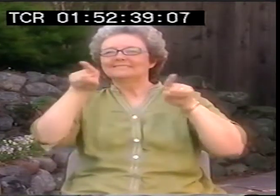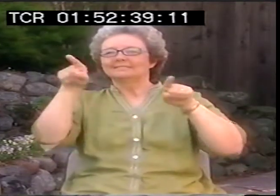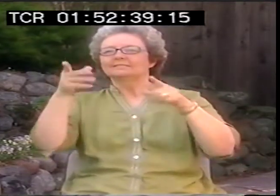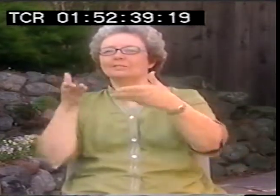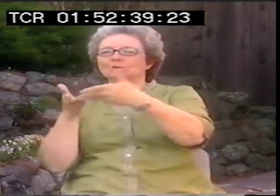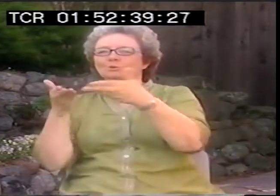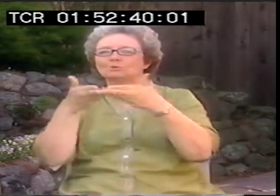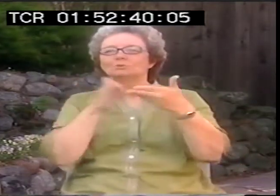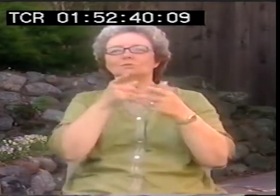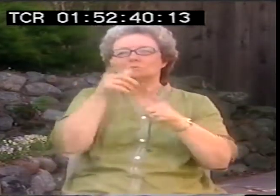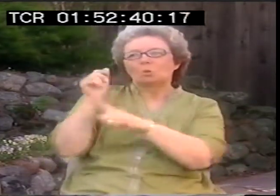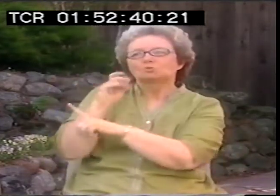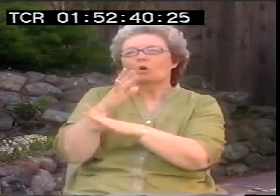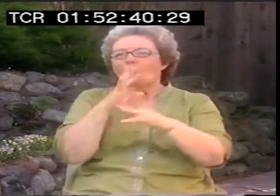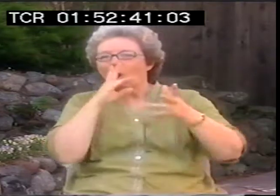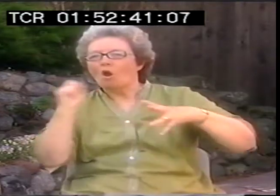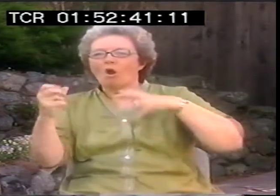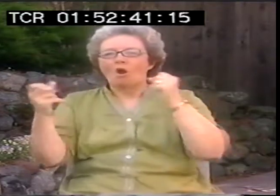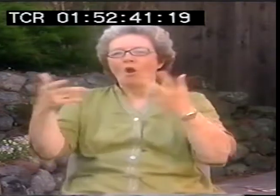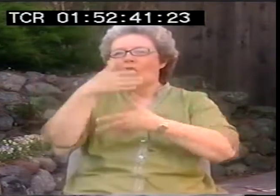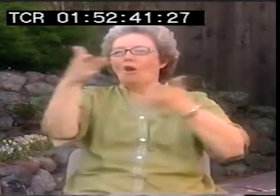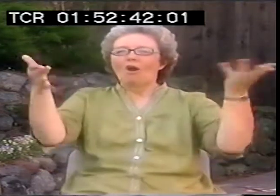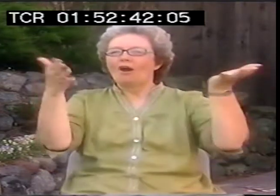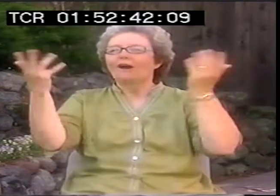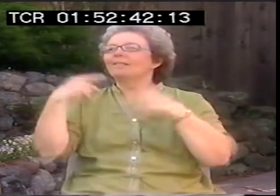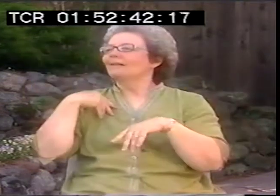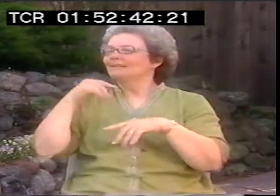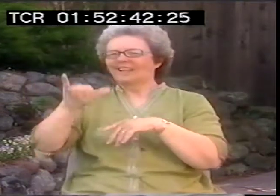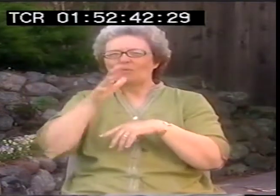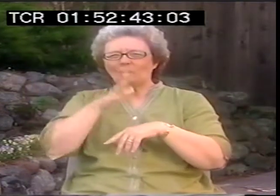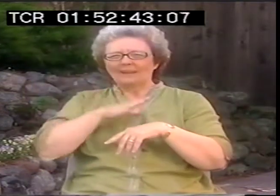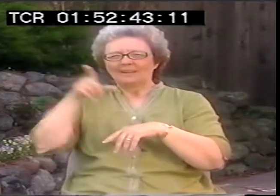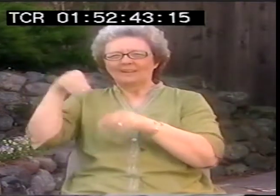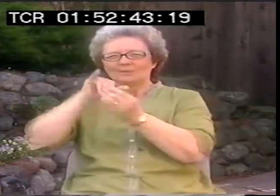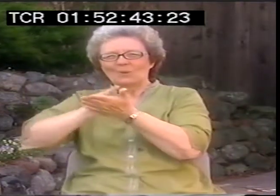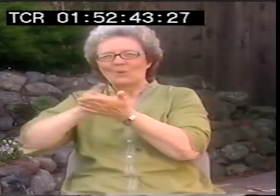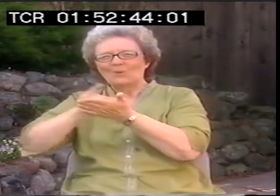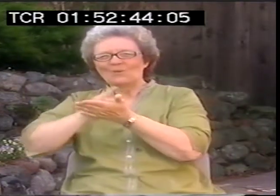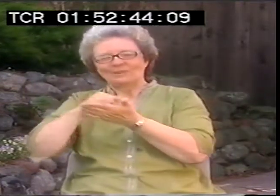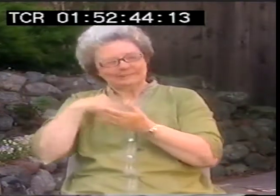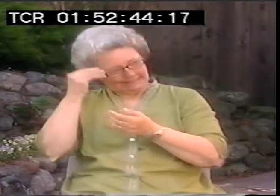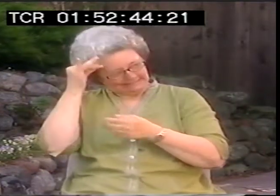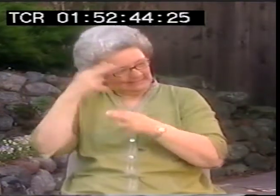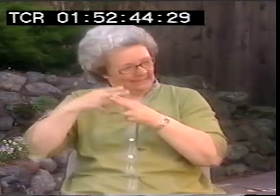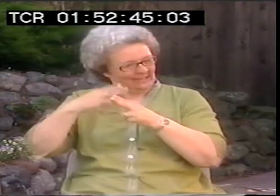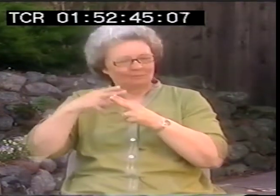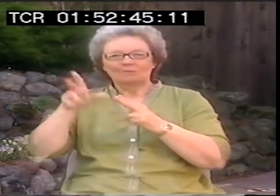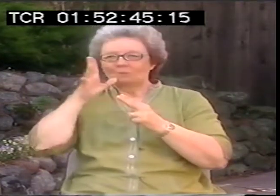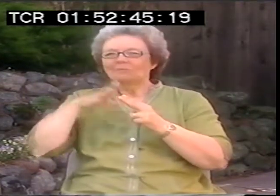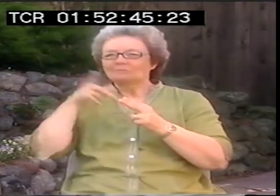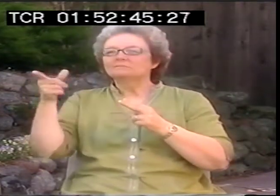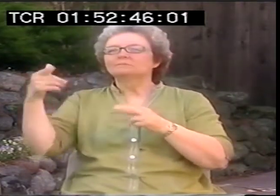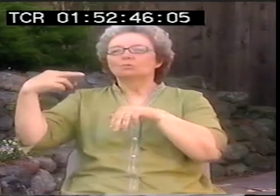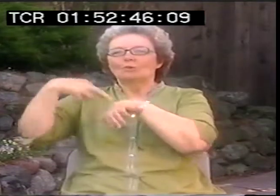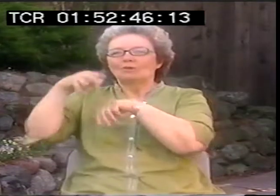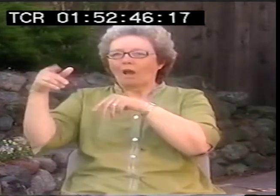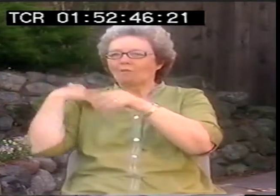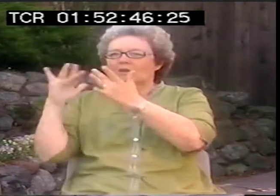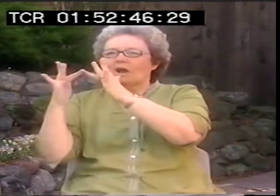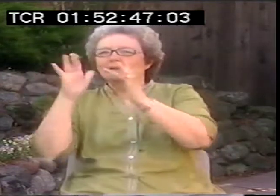I performed in there also. Very active, a real group of active people who are always working on something, good leaders.